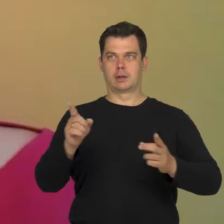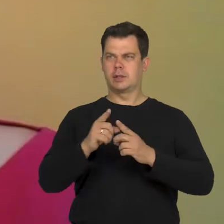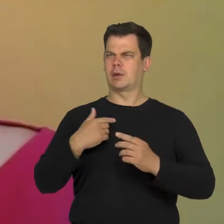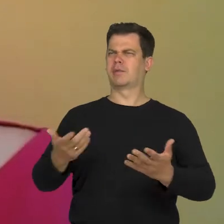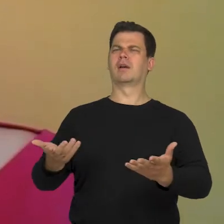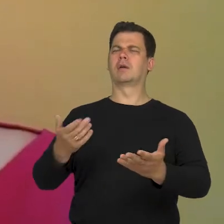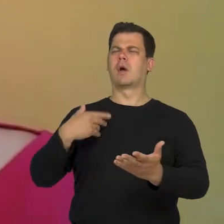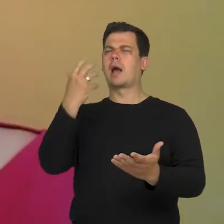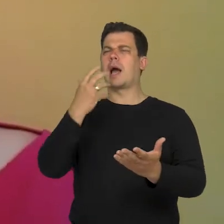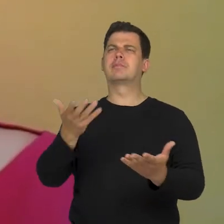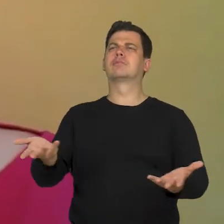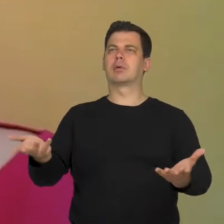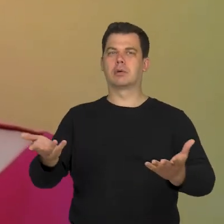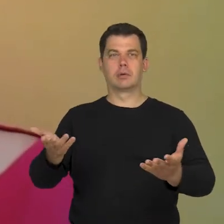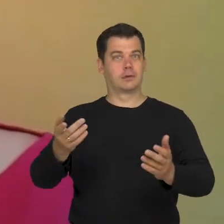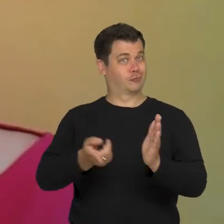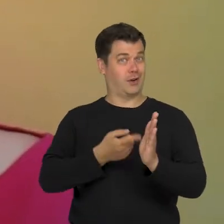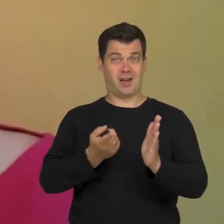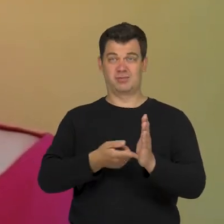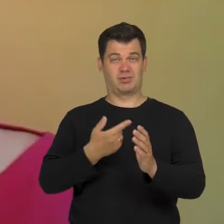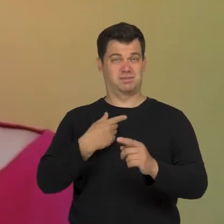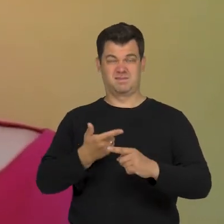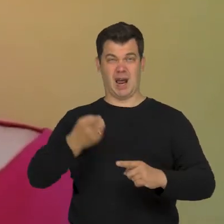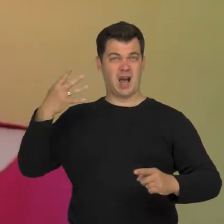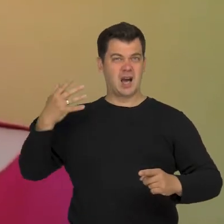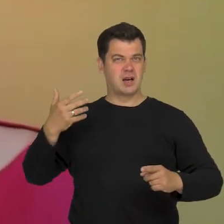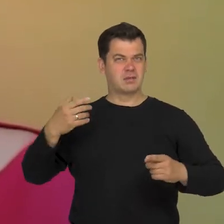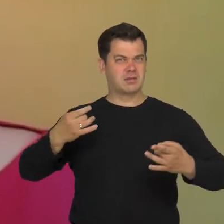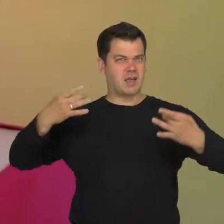Very often, it was aggressive like "stop staring at me".